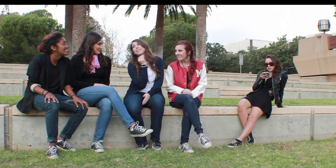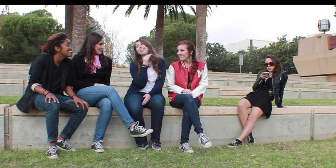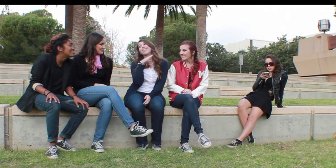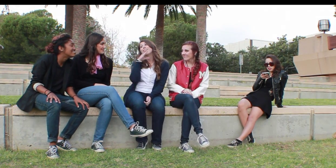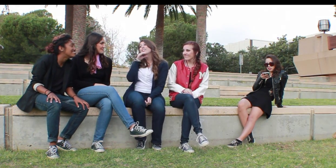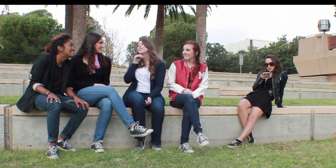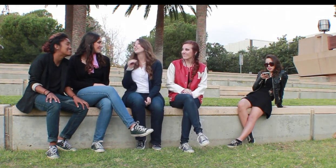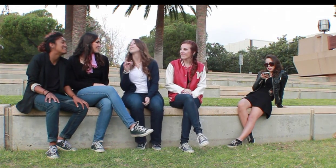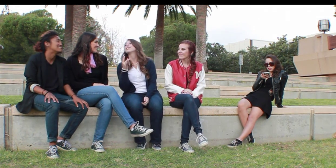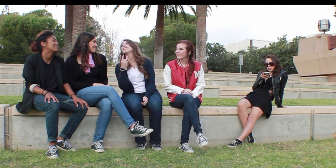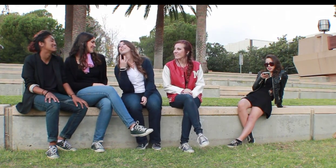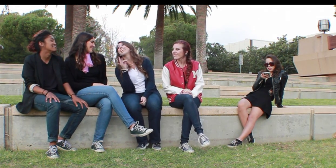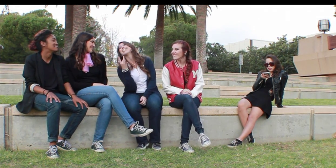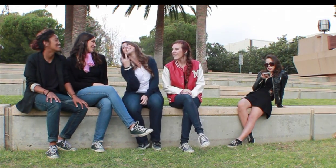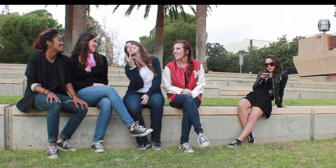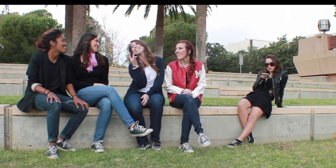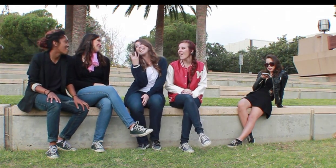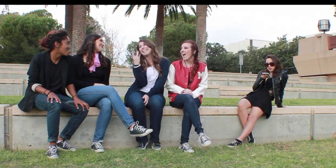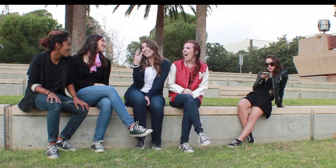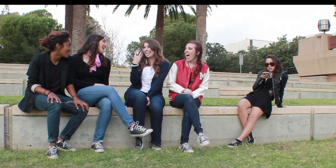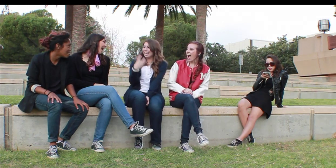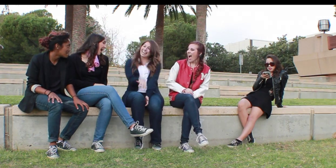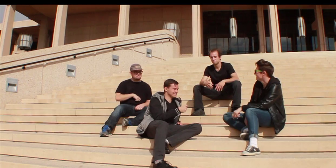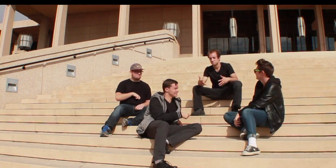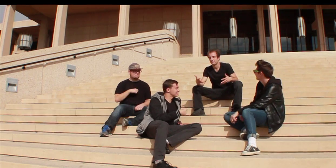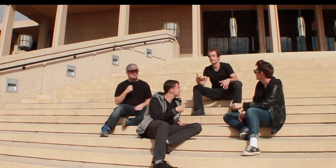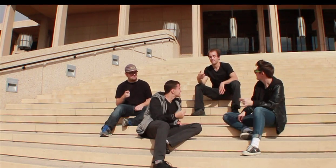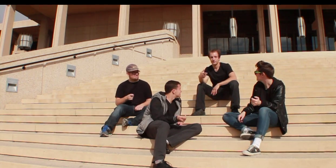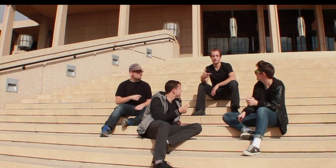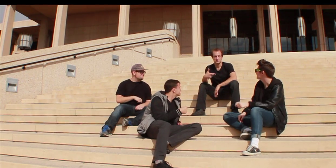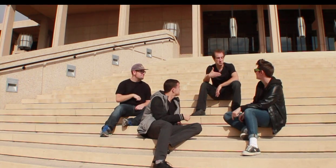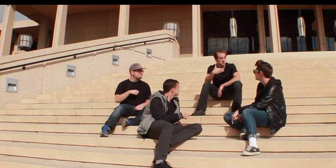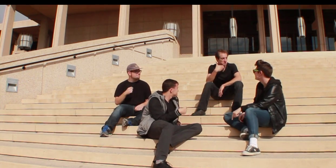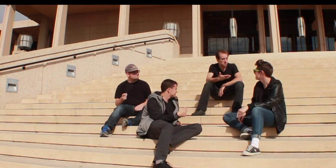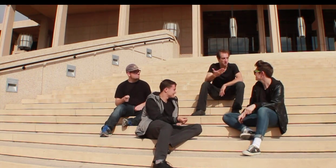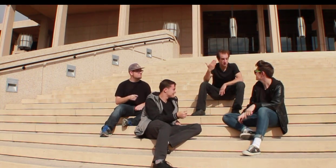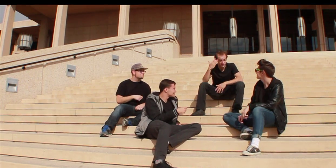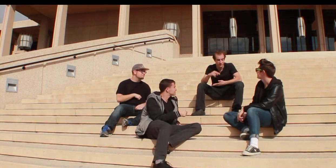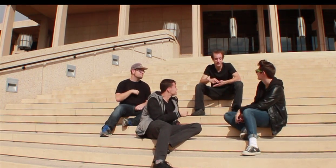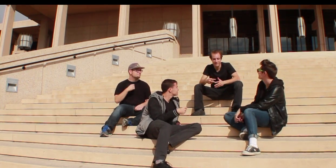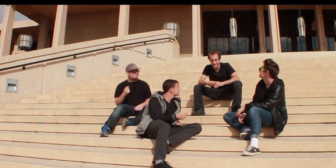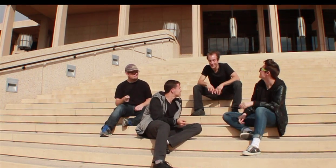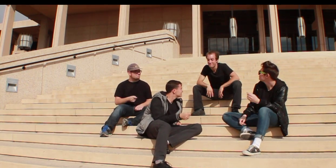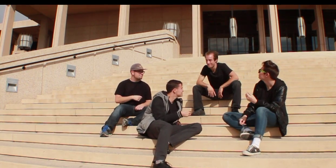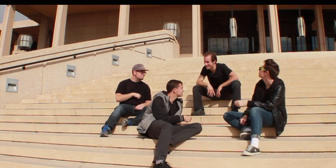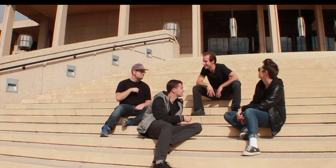Sandy: He had just turned 18 Danny: She was good if you know what I mean?